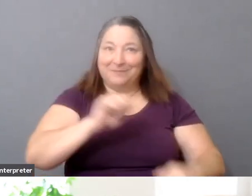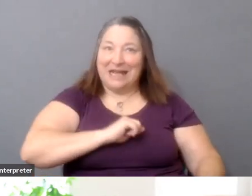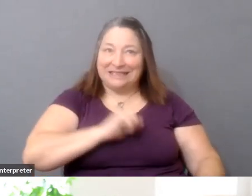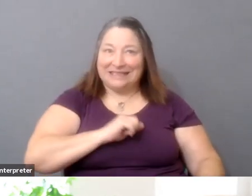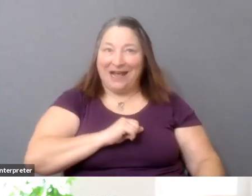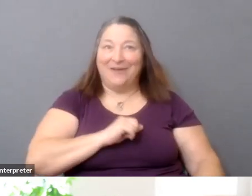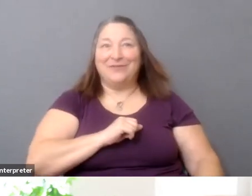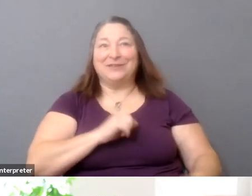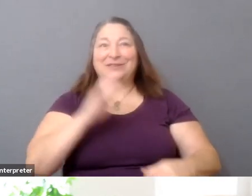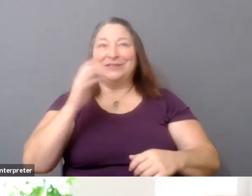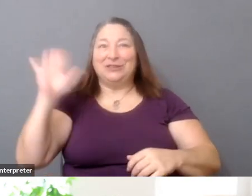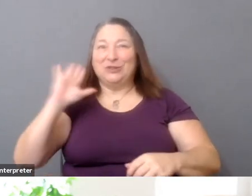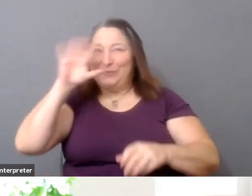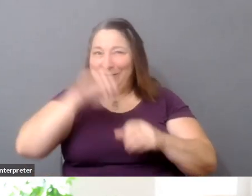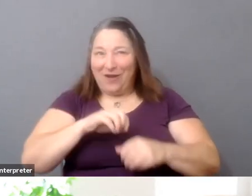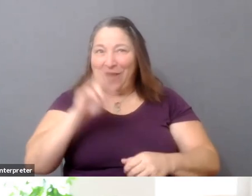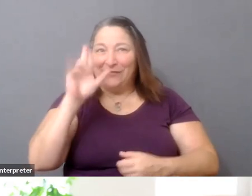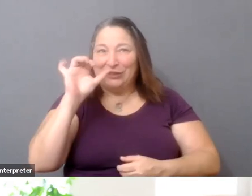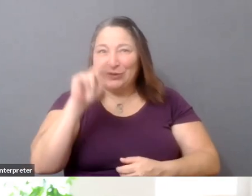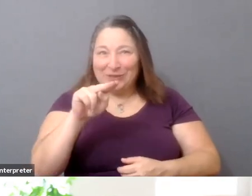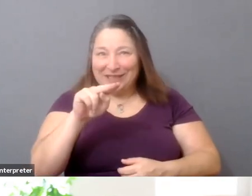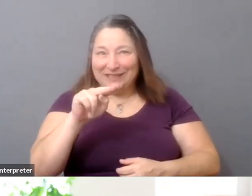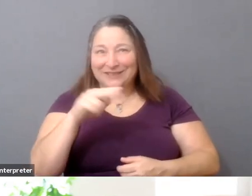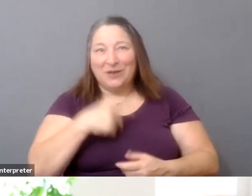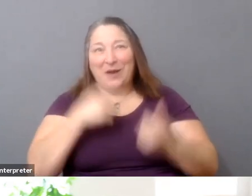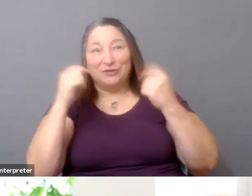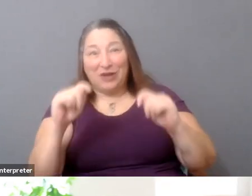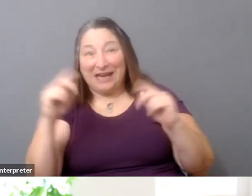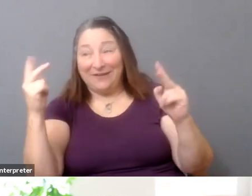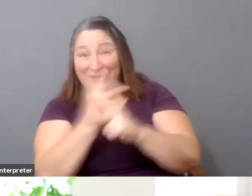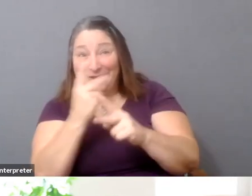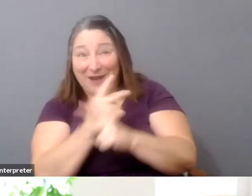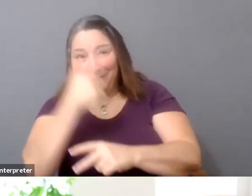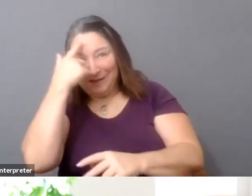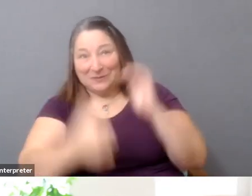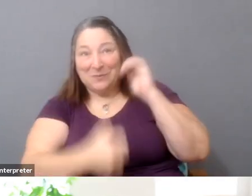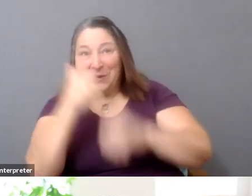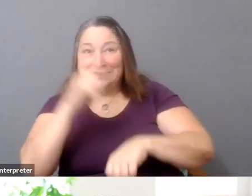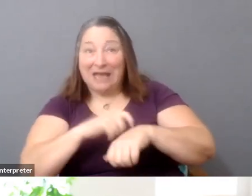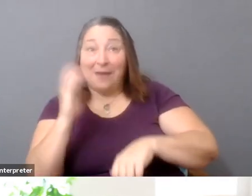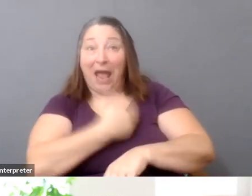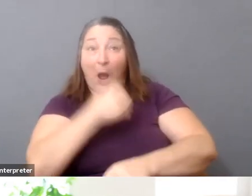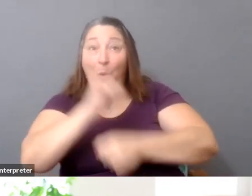out within this field, which nonfiction has largely been nonunion. I guess maybe just to phrase the question for you